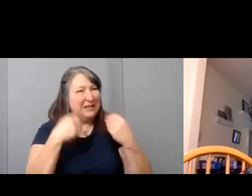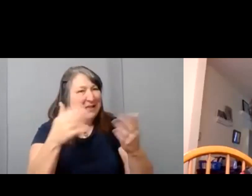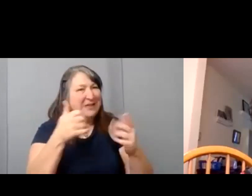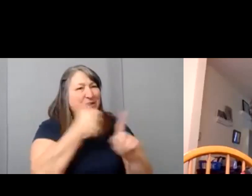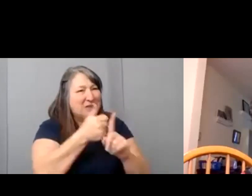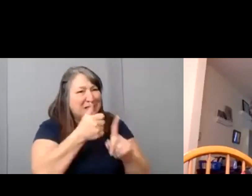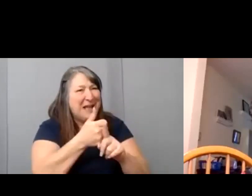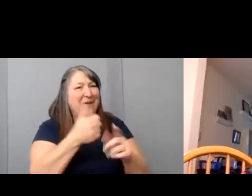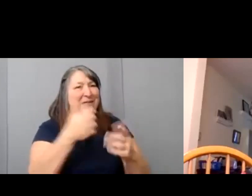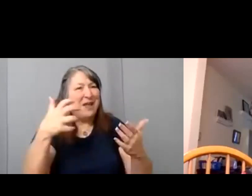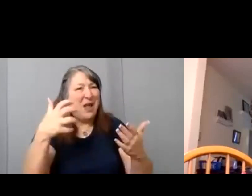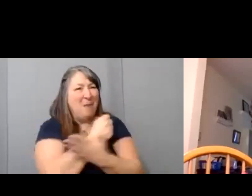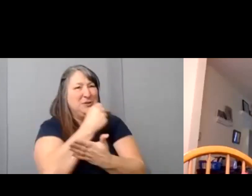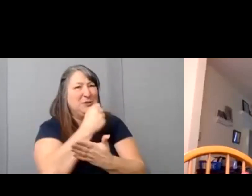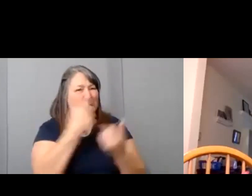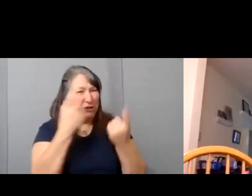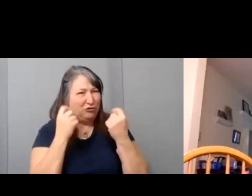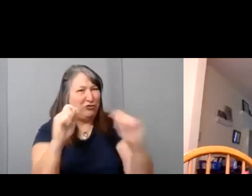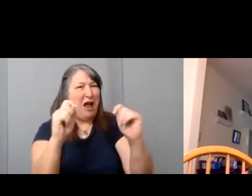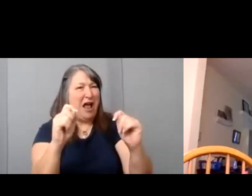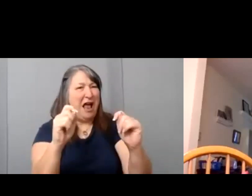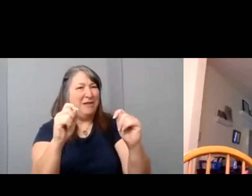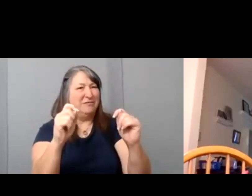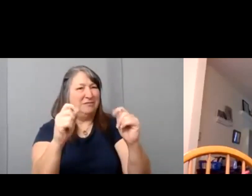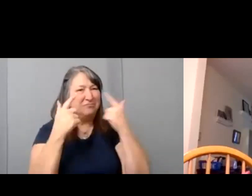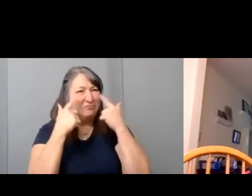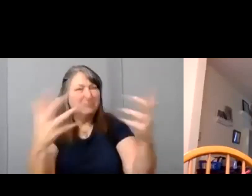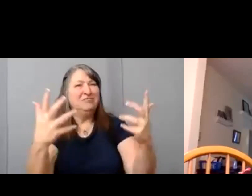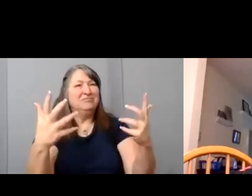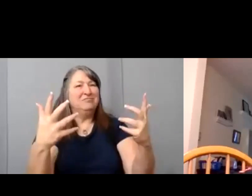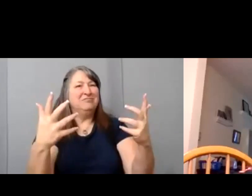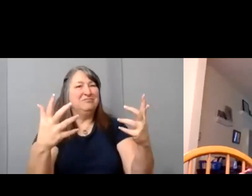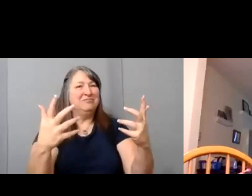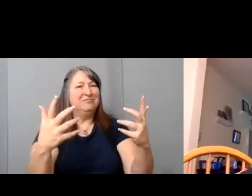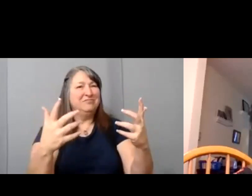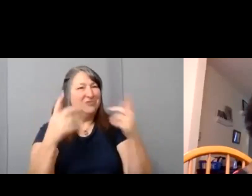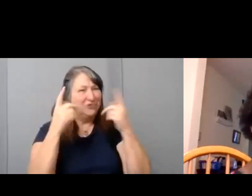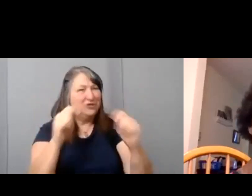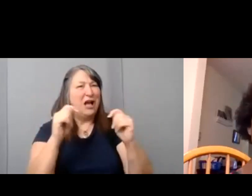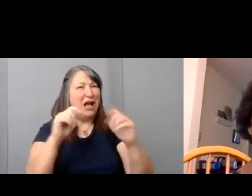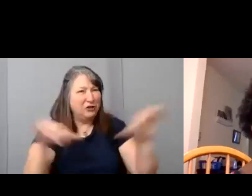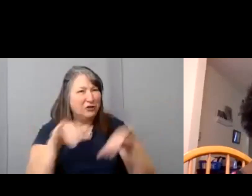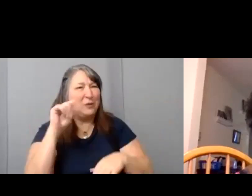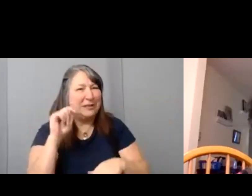Pursue that dream and try. So speaking of pursuing dreams,